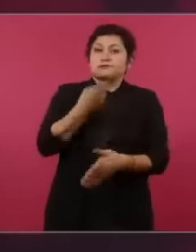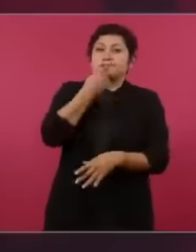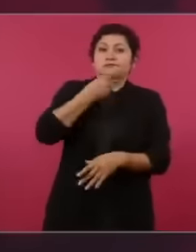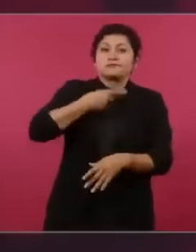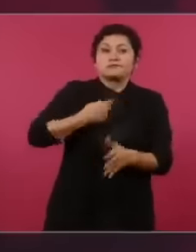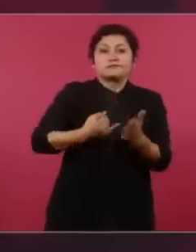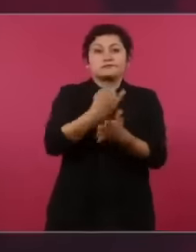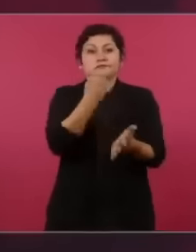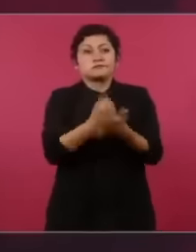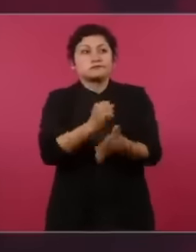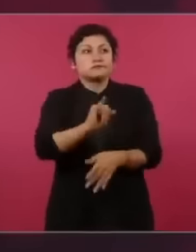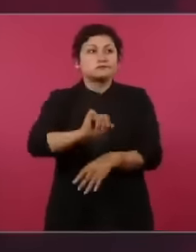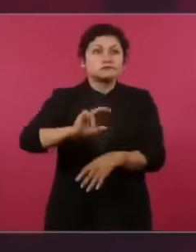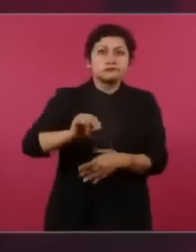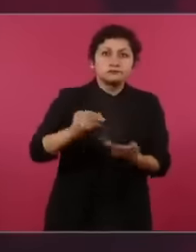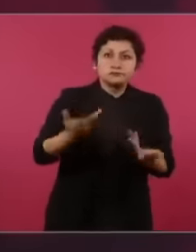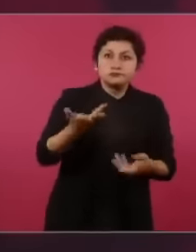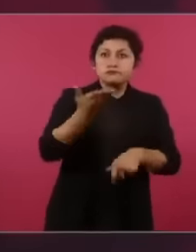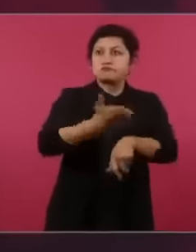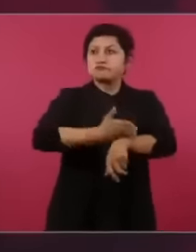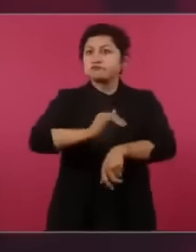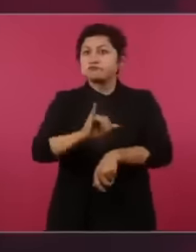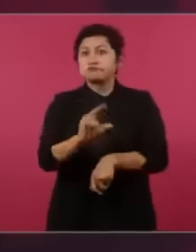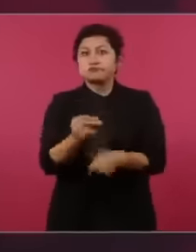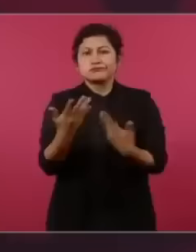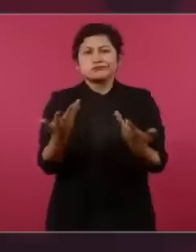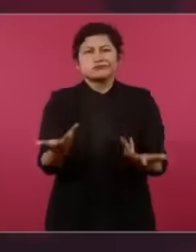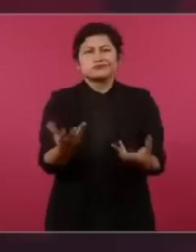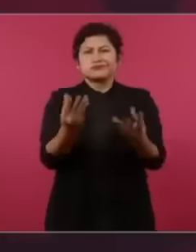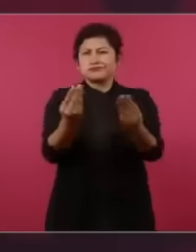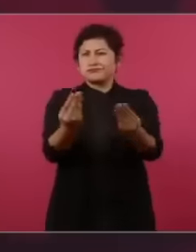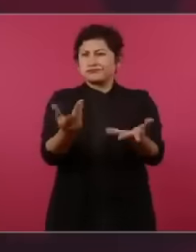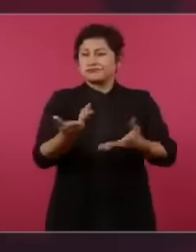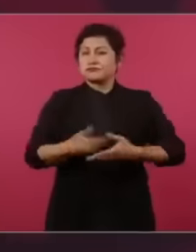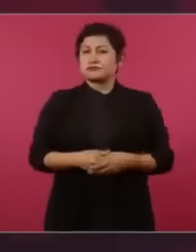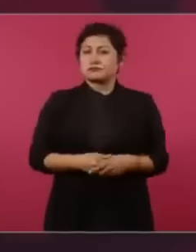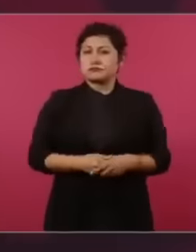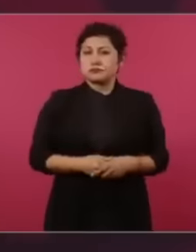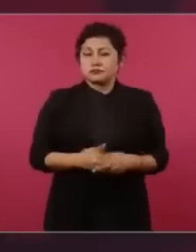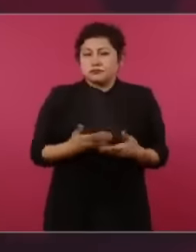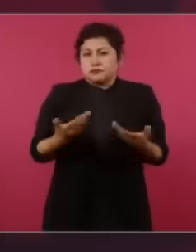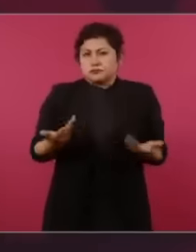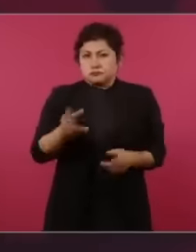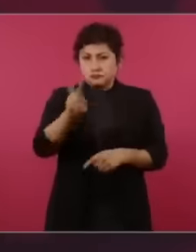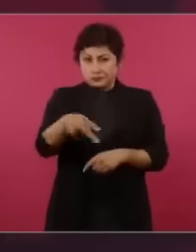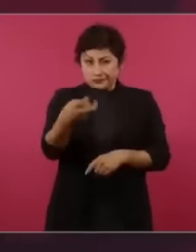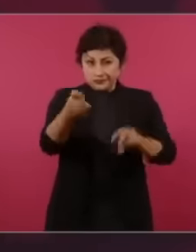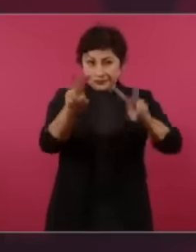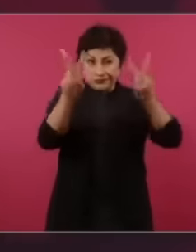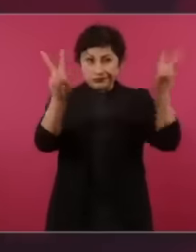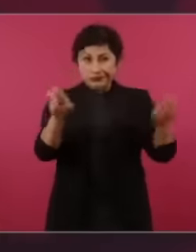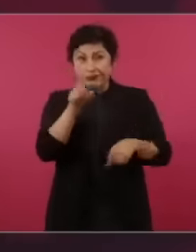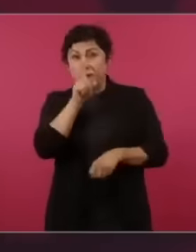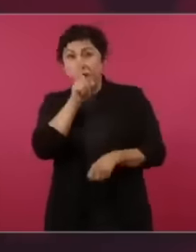. People already know it